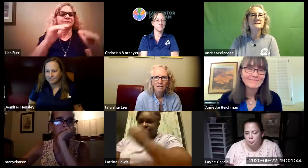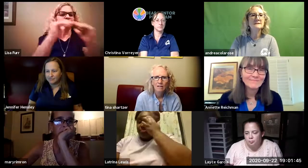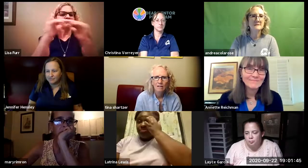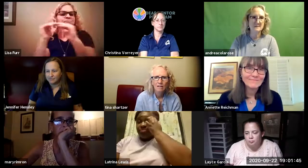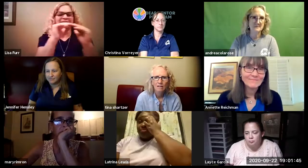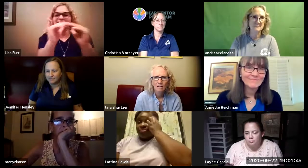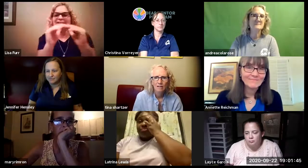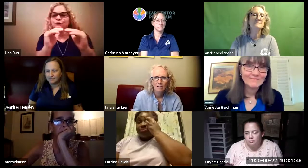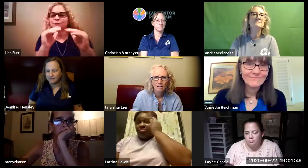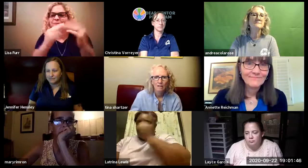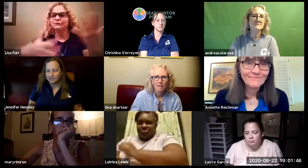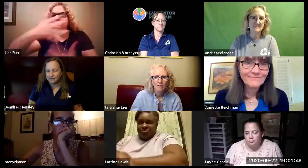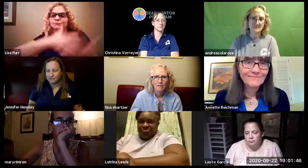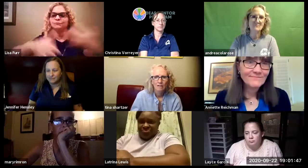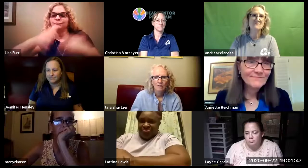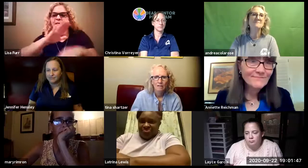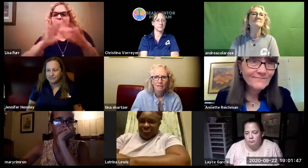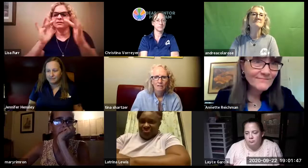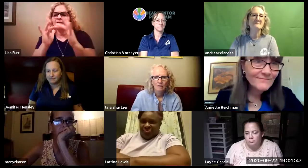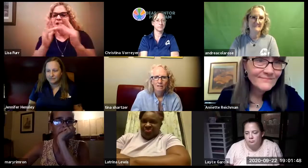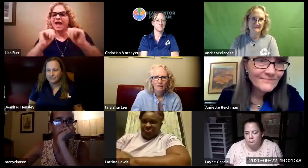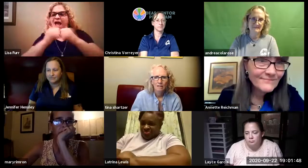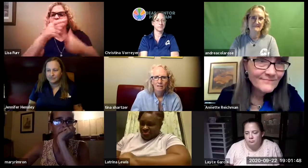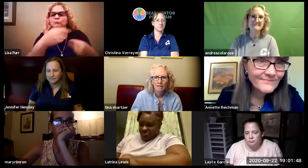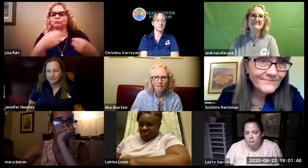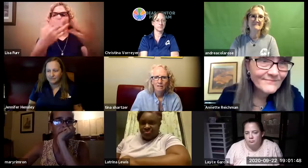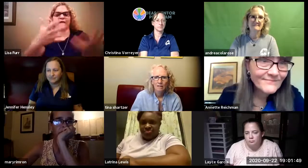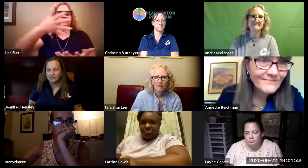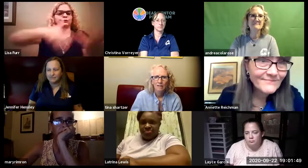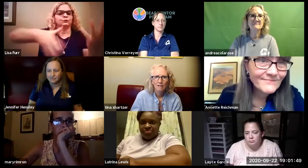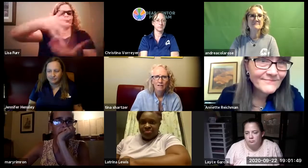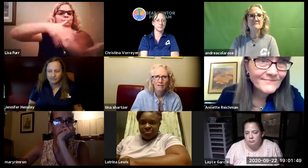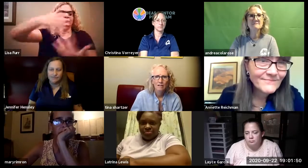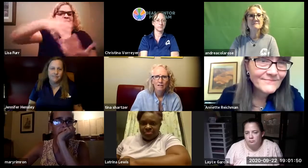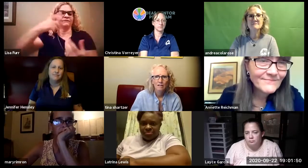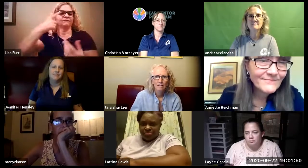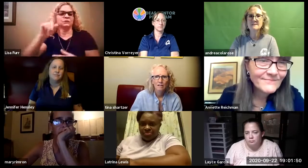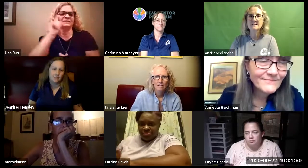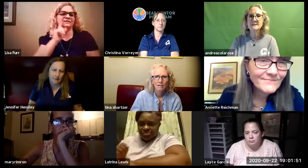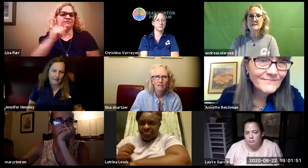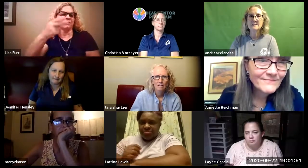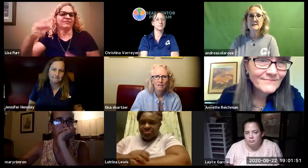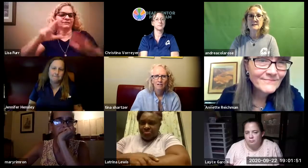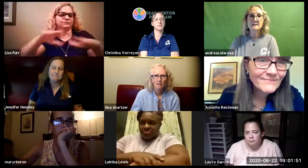are missing their peers and that interaction